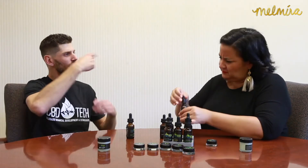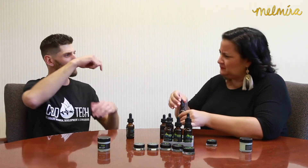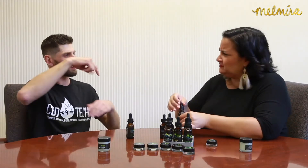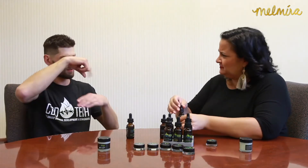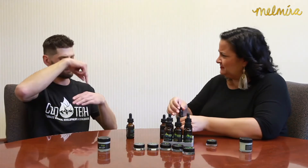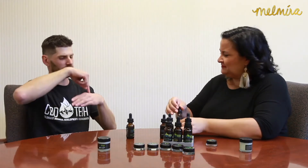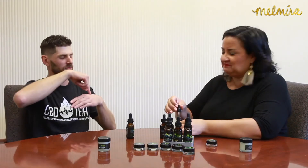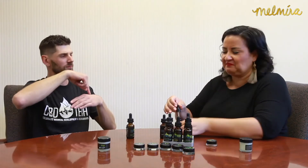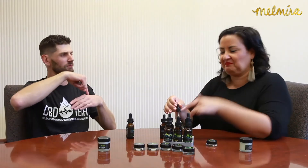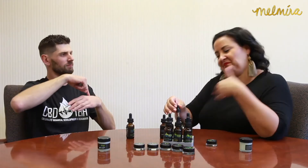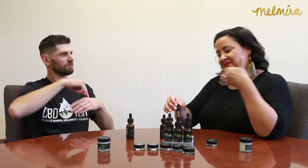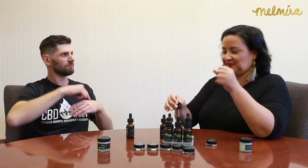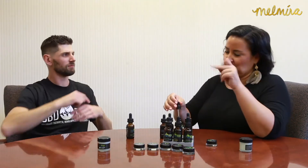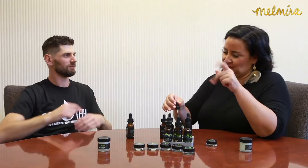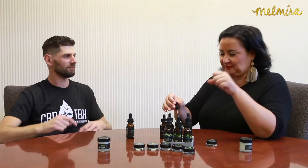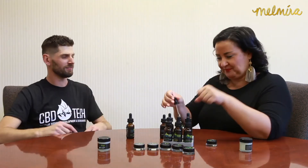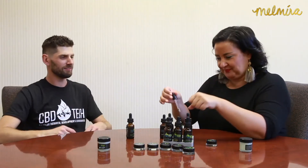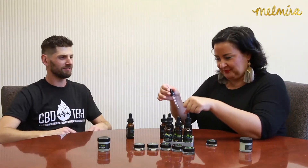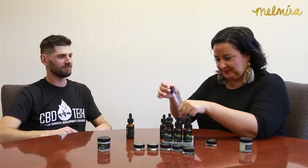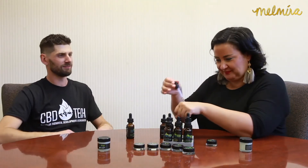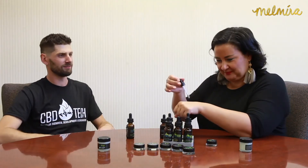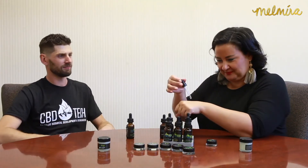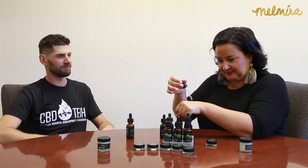Put a drop on your hand. Okay!